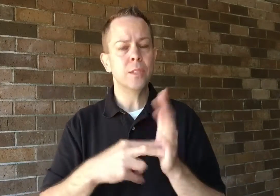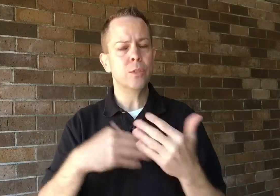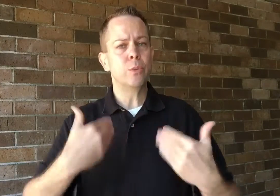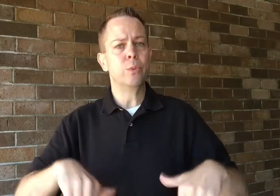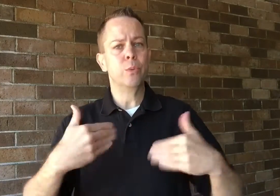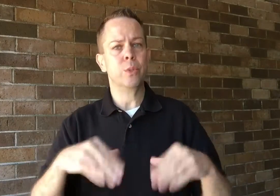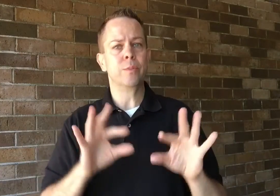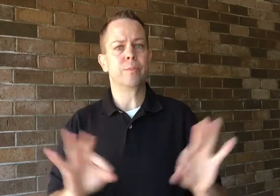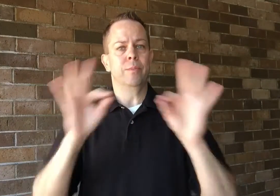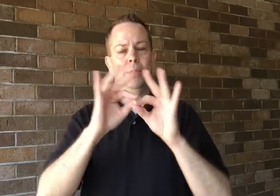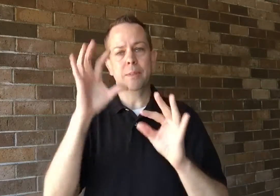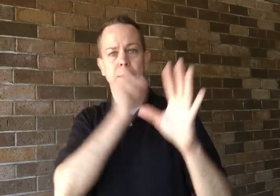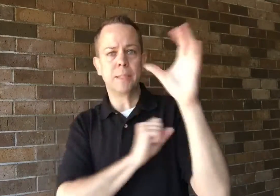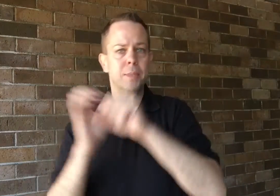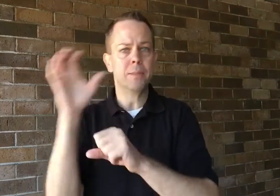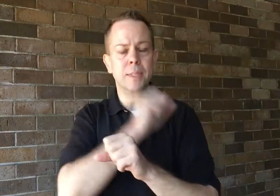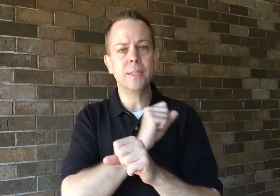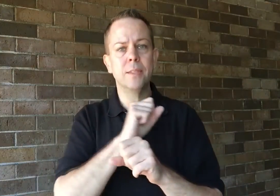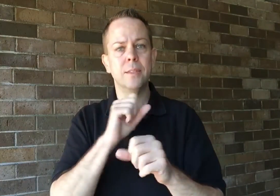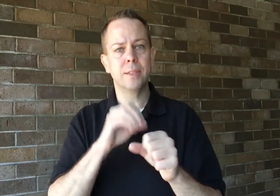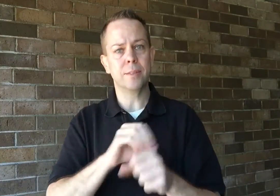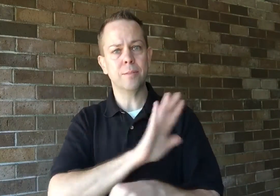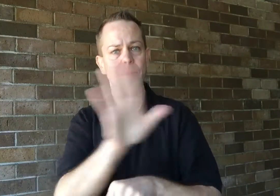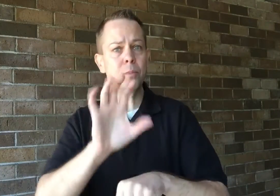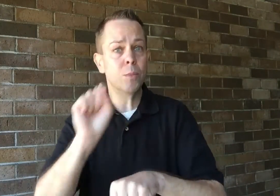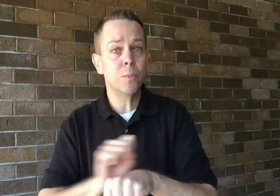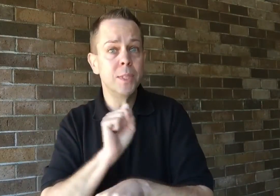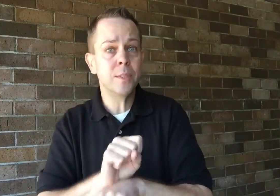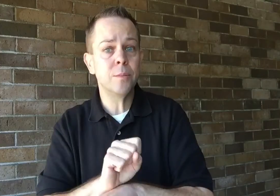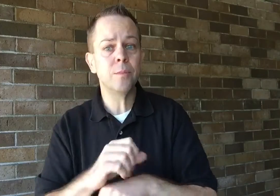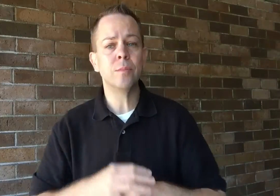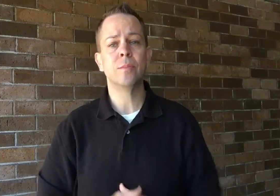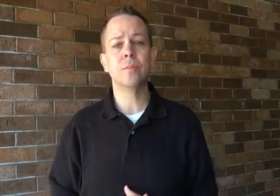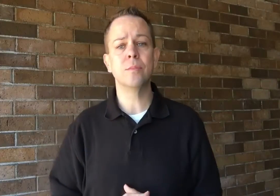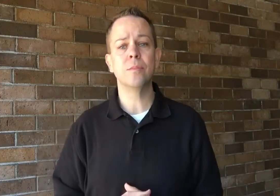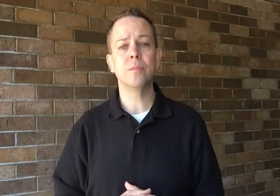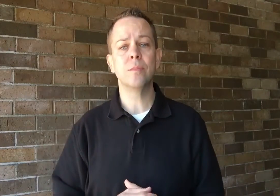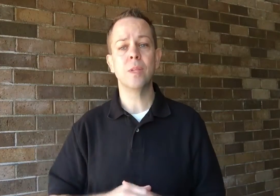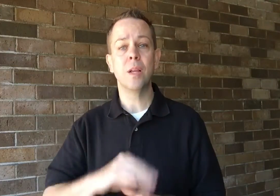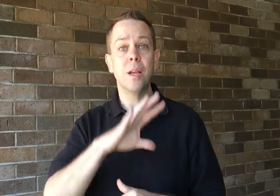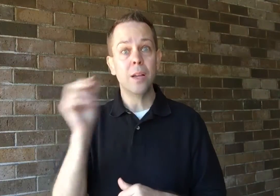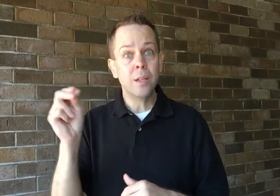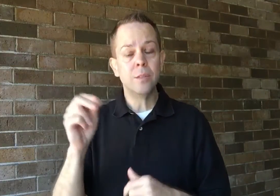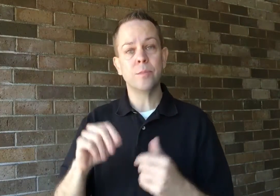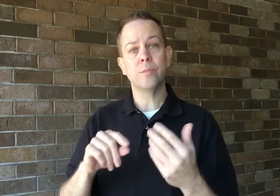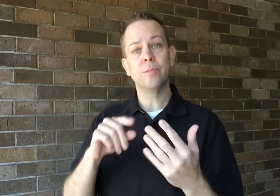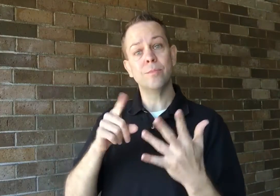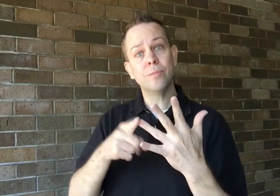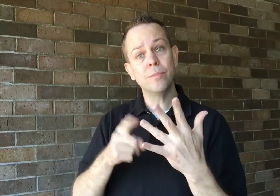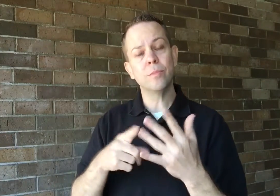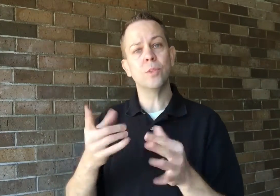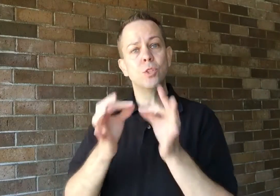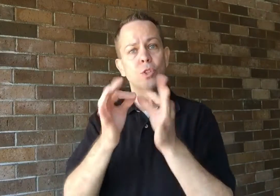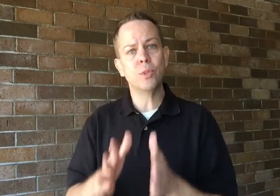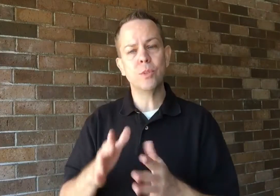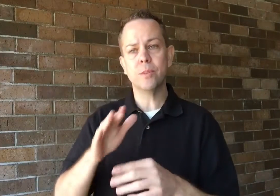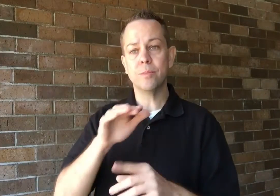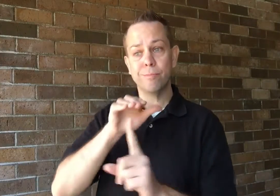This leads to important information being missed during these appointments. The sign language interpreters were often asked